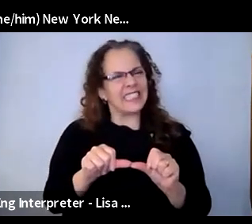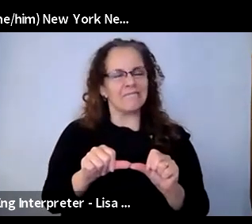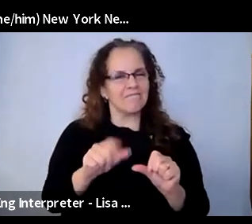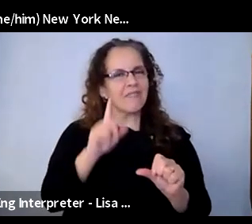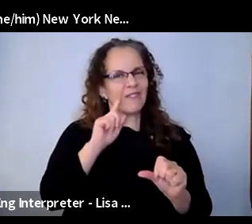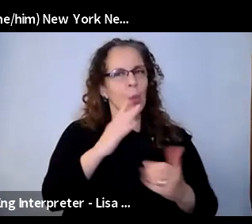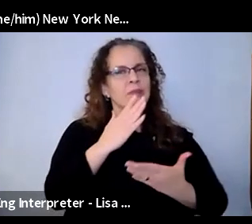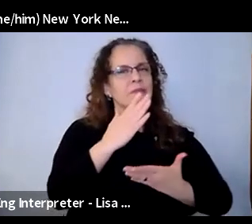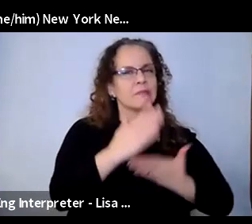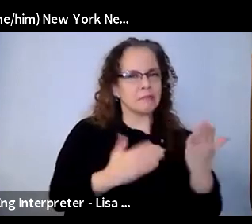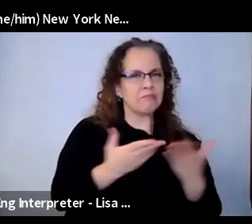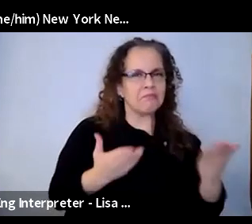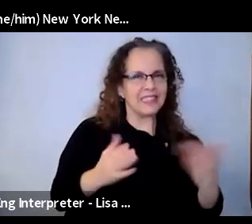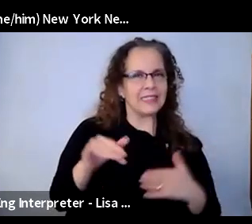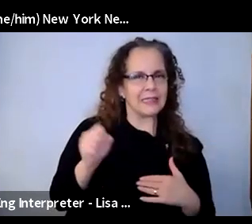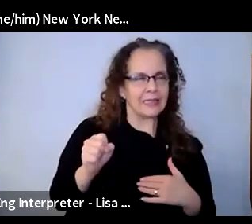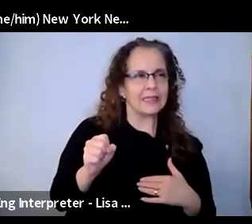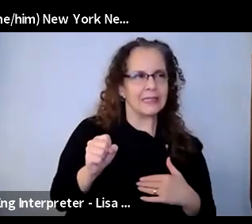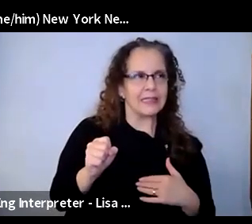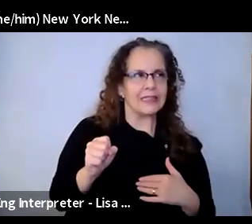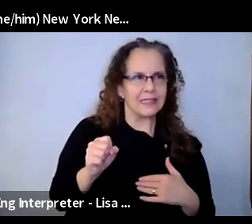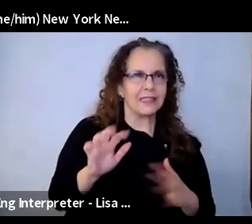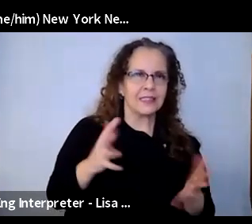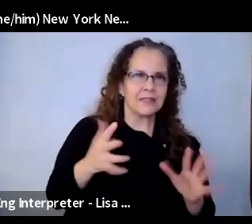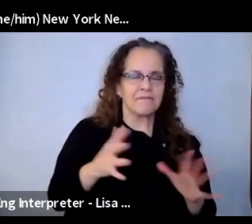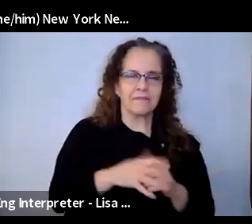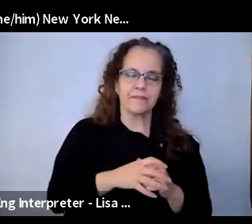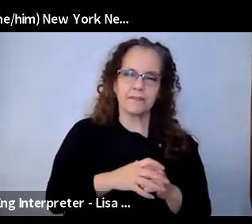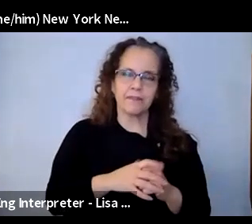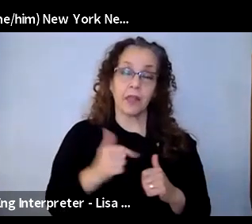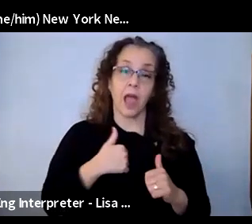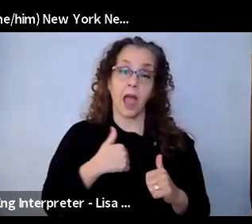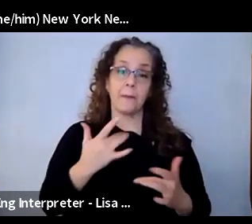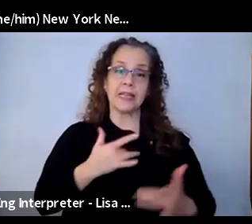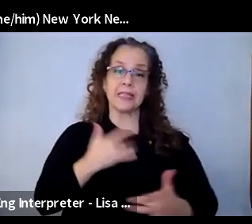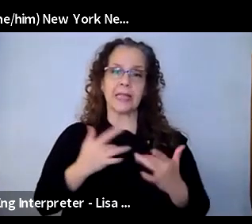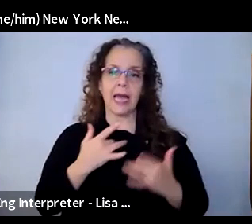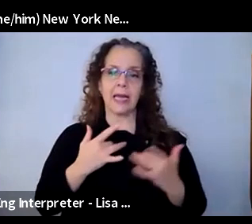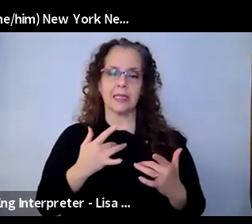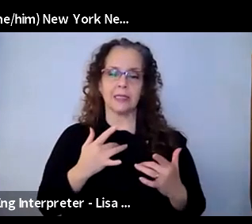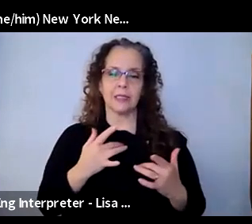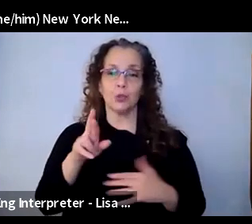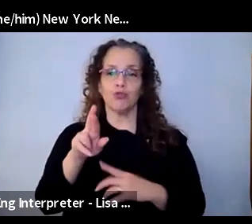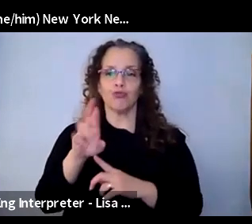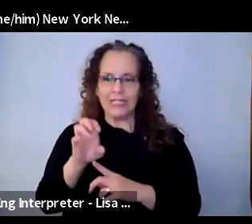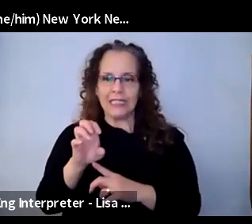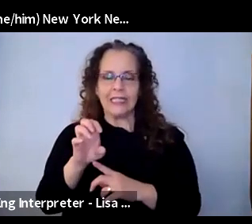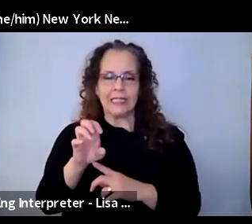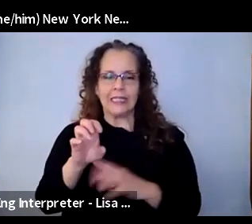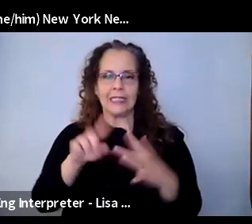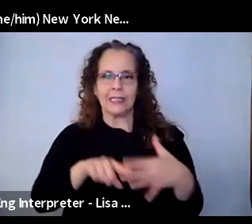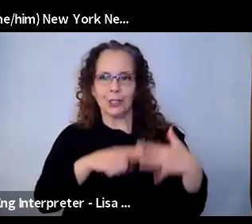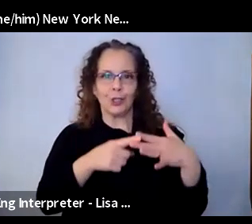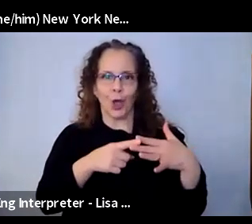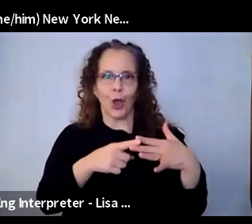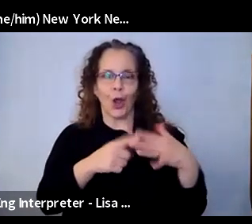excited to re-enter performance spaces and live performance